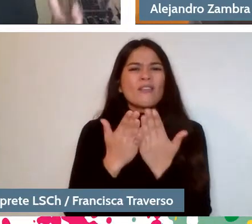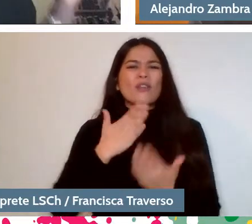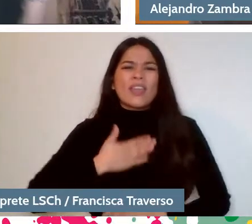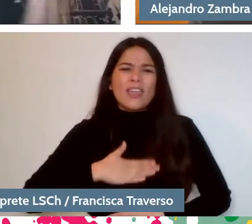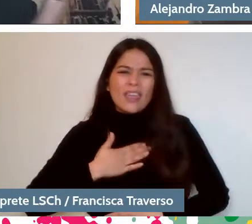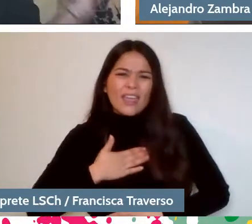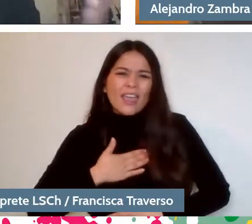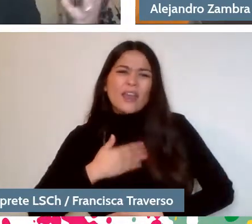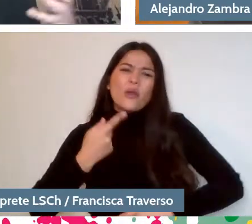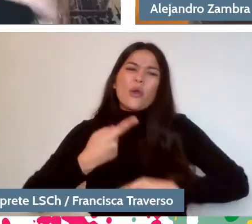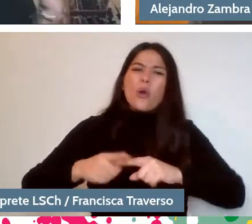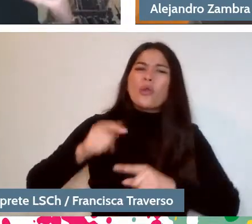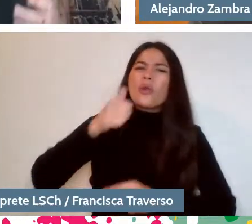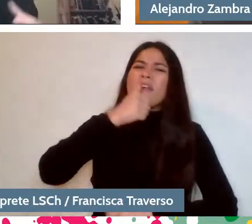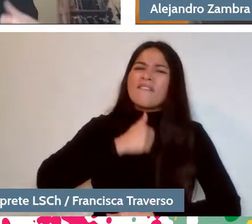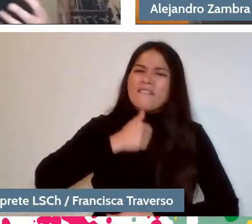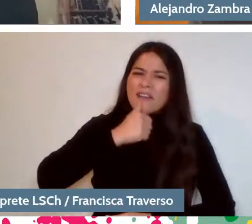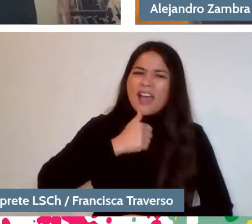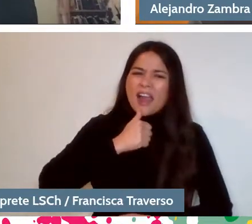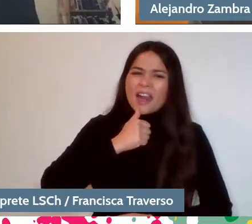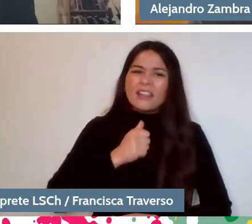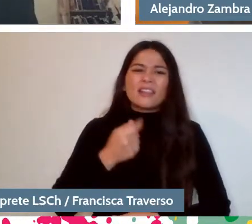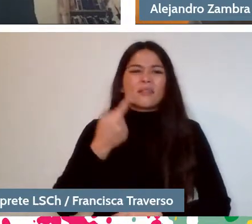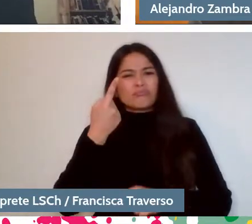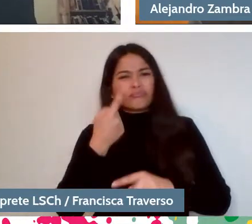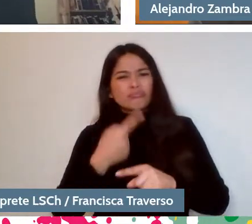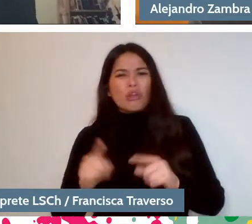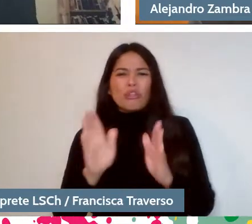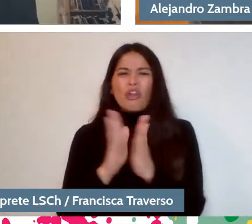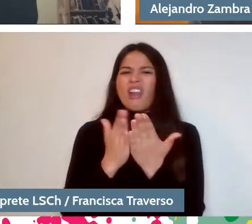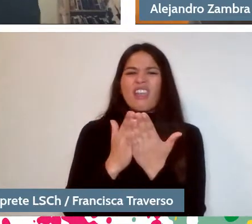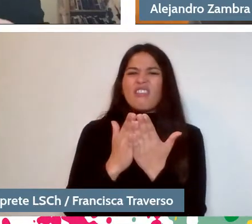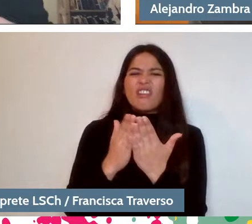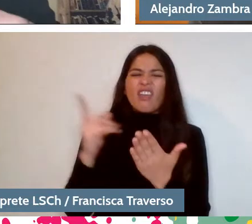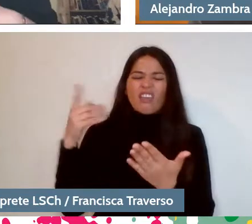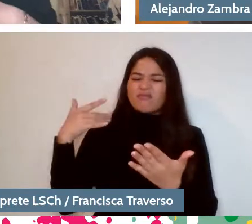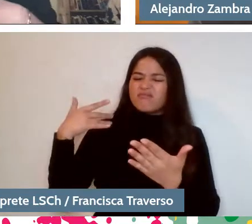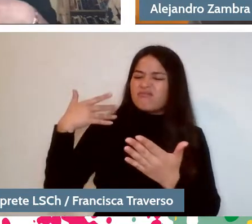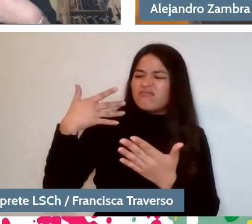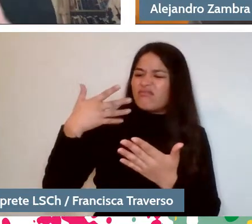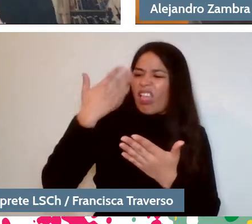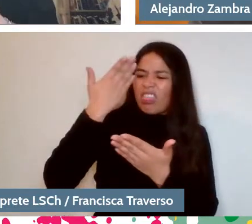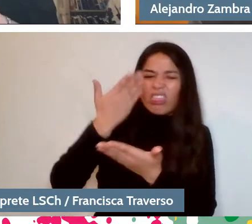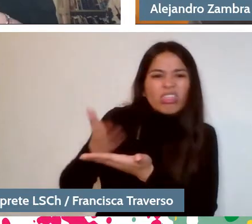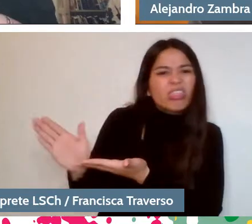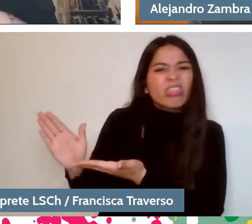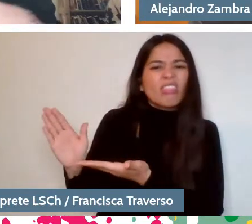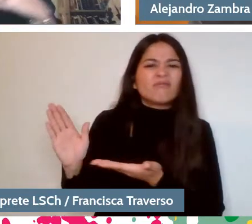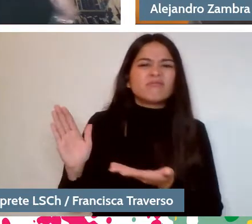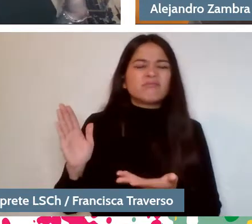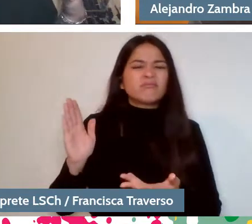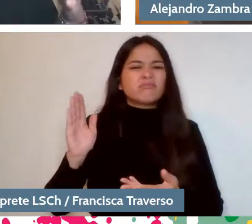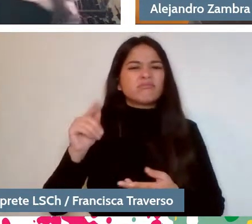the crossed-out books, the texts that do not come to exist. And I was thinking, for example, of the last story,